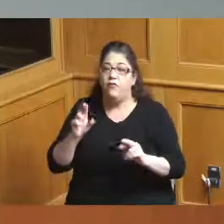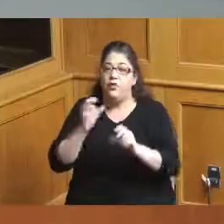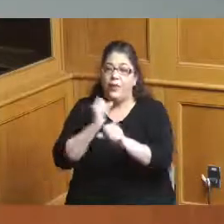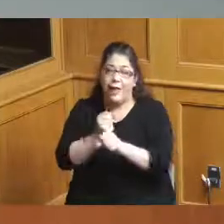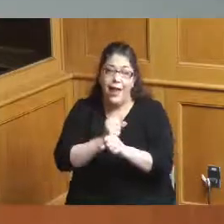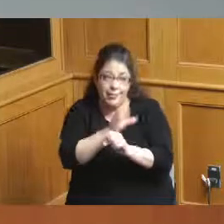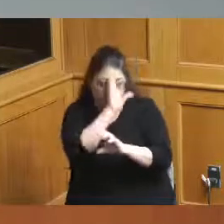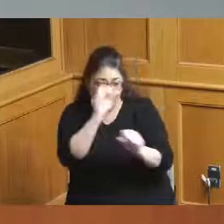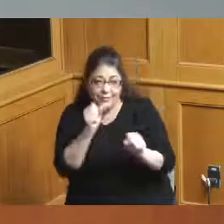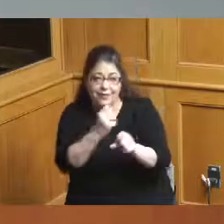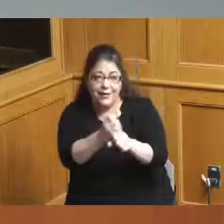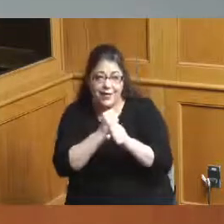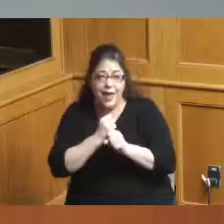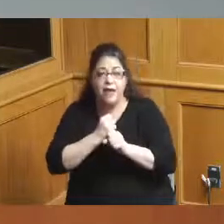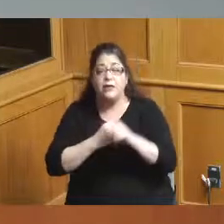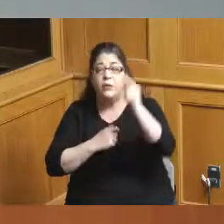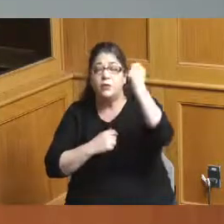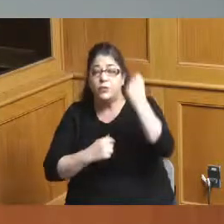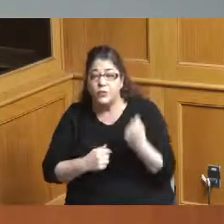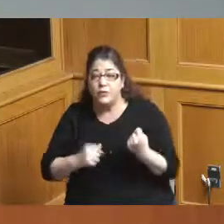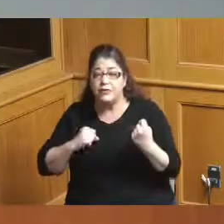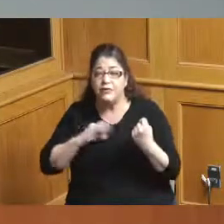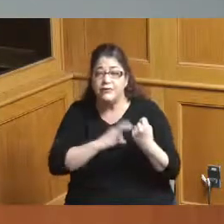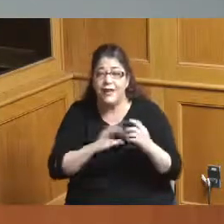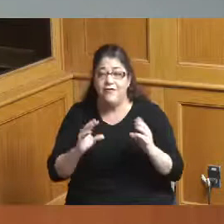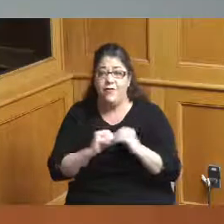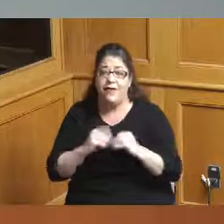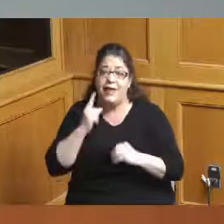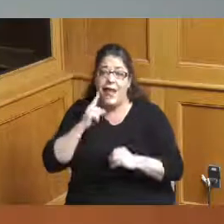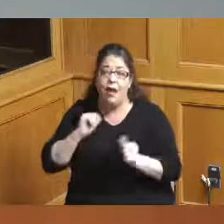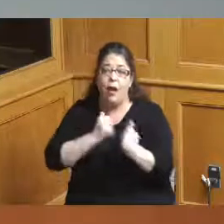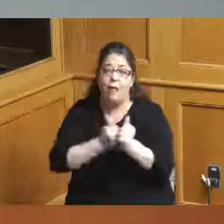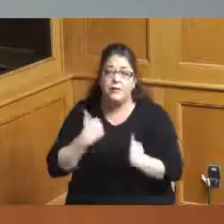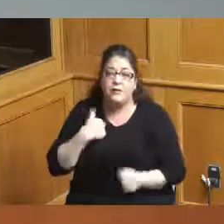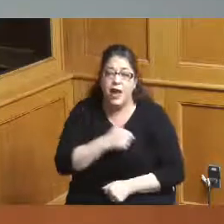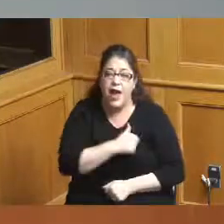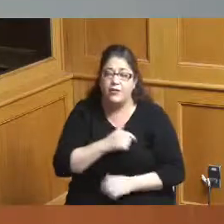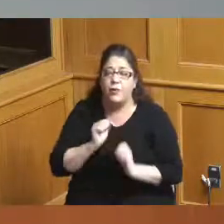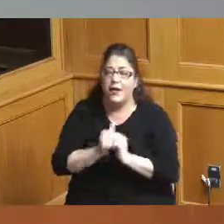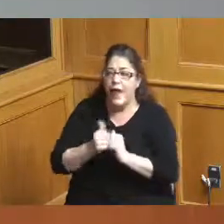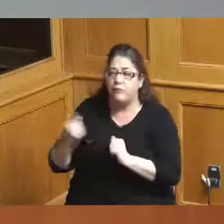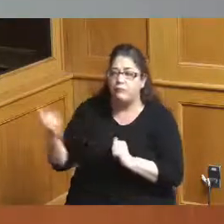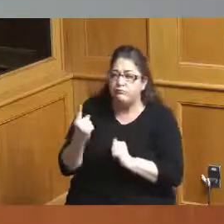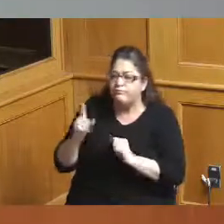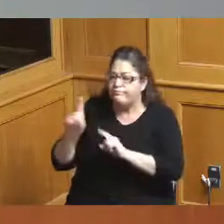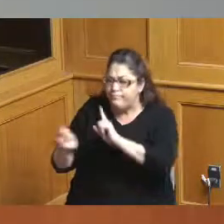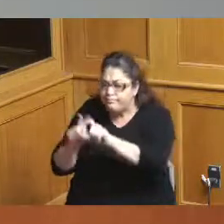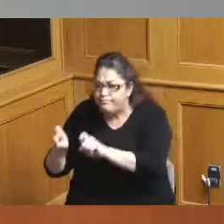schedule for Tuesdays for staff meetings so that we can do a Q&A related to the progress of